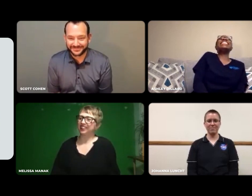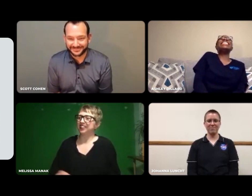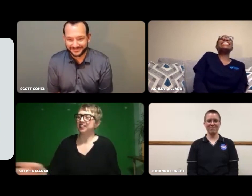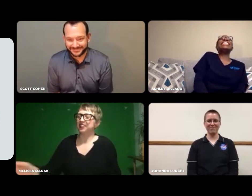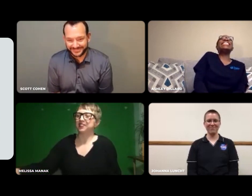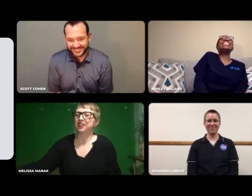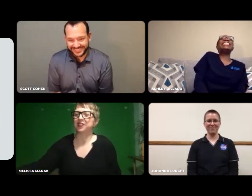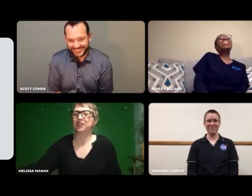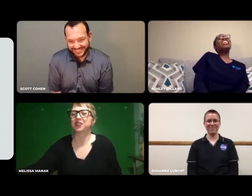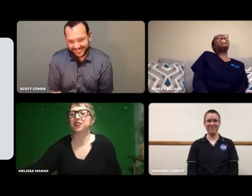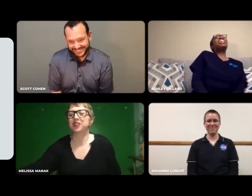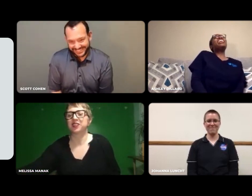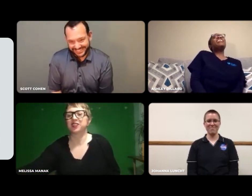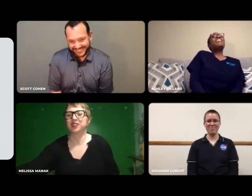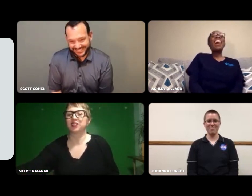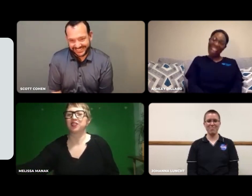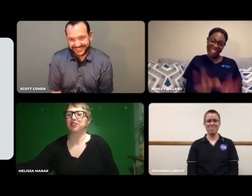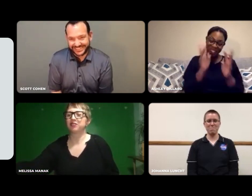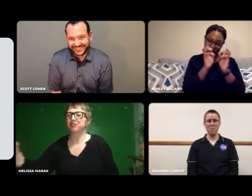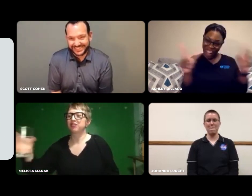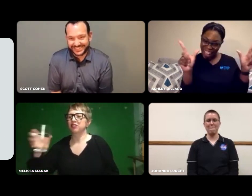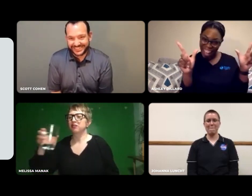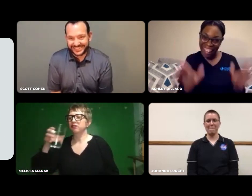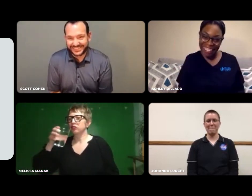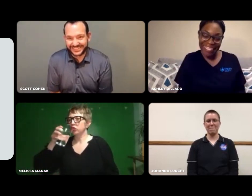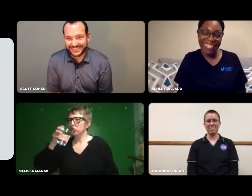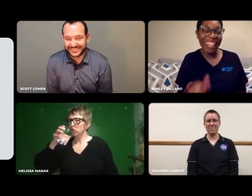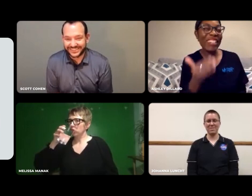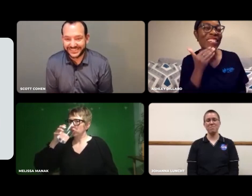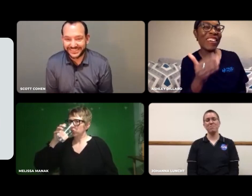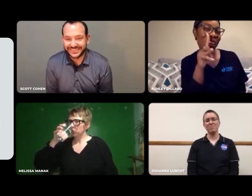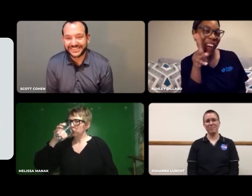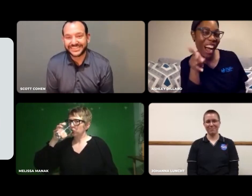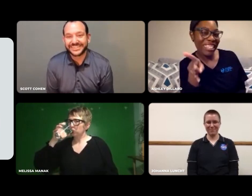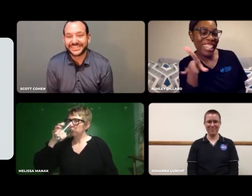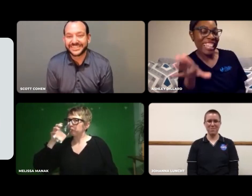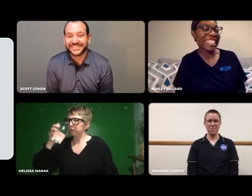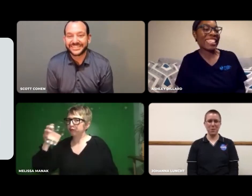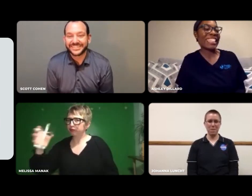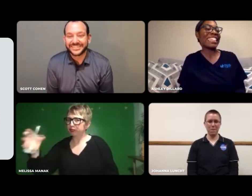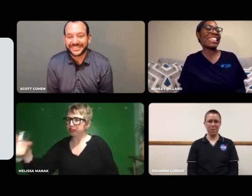Well that's a good question.